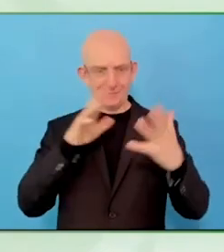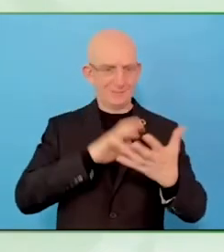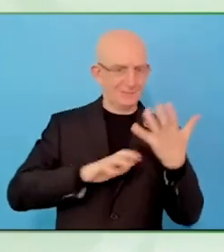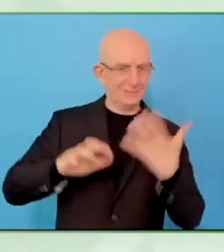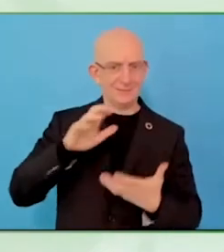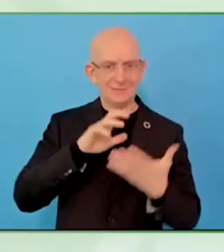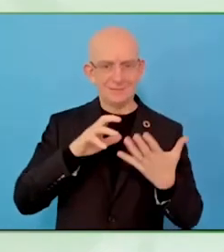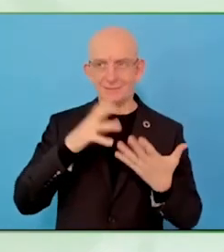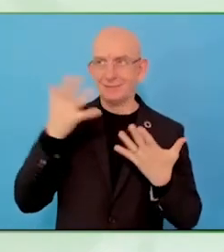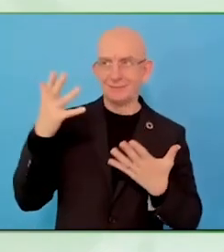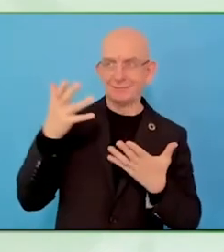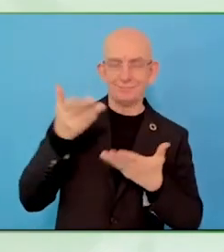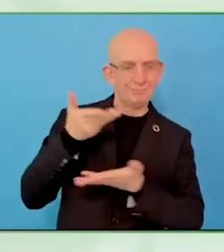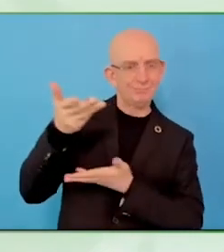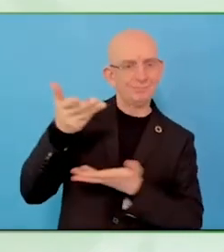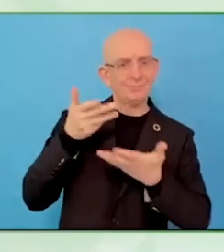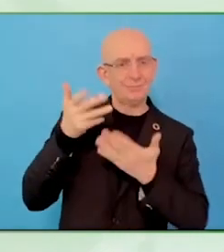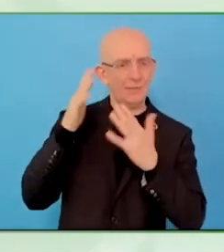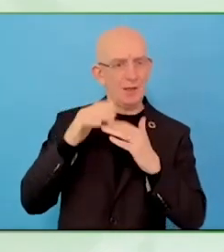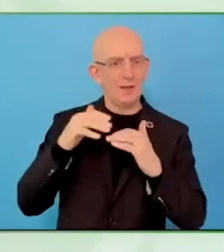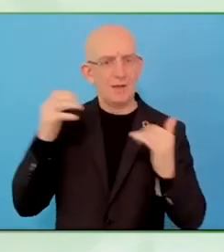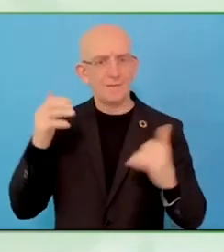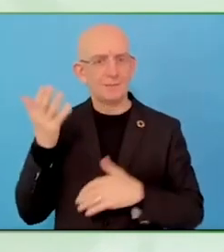Israeli occupation. There are different priorities.